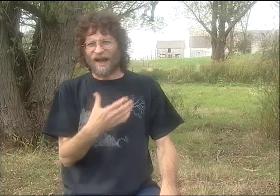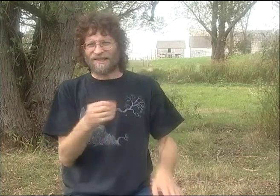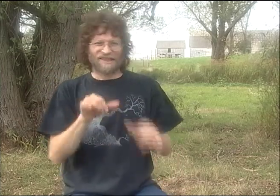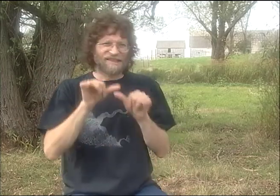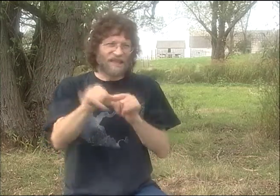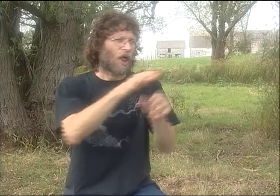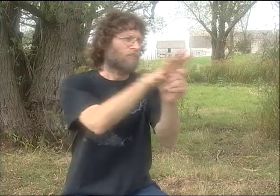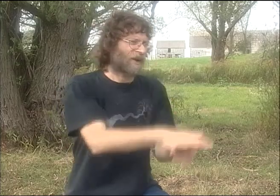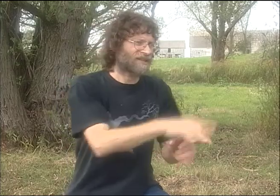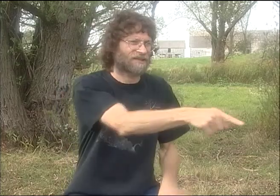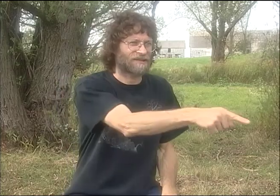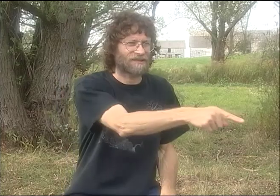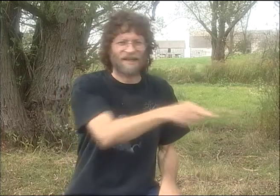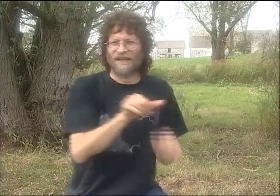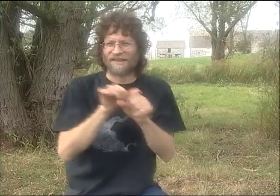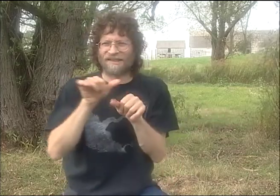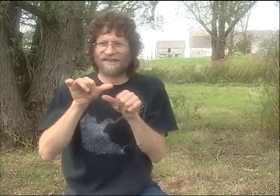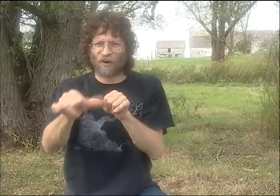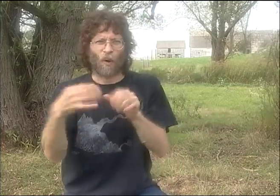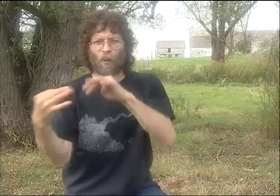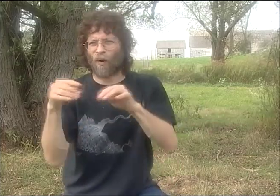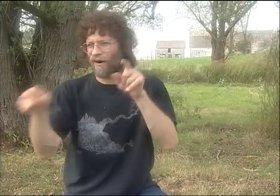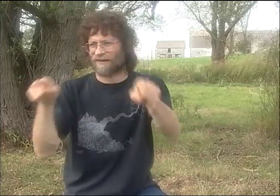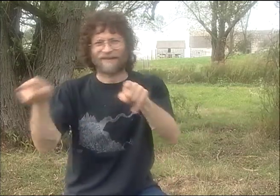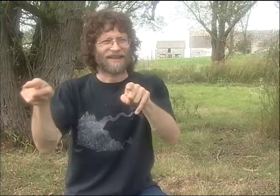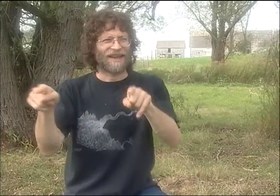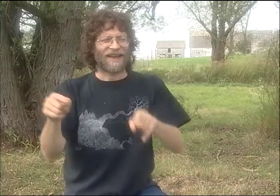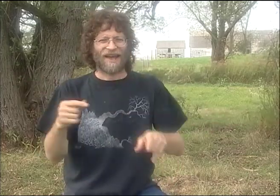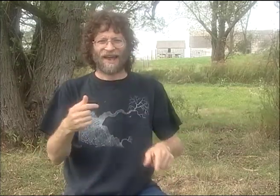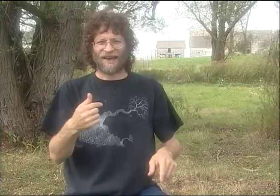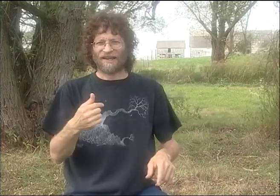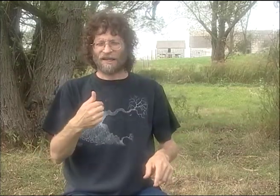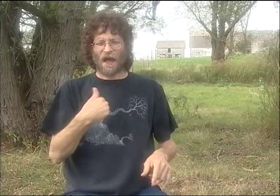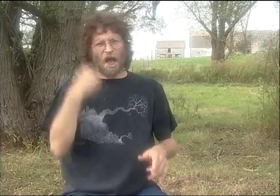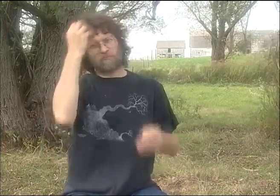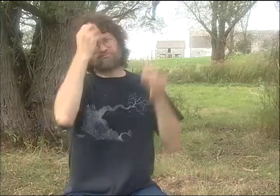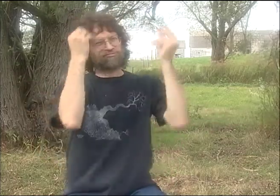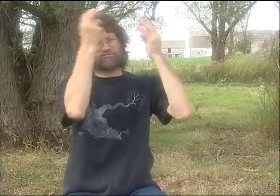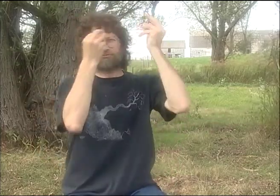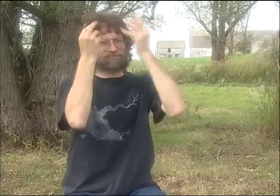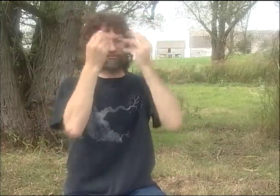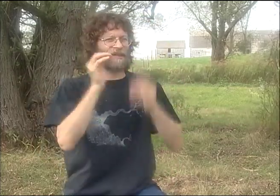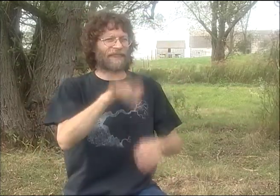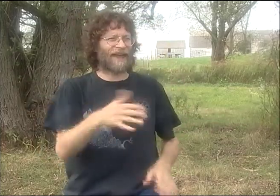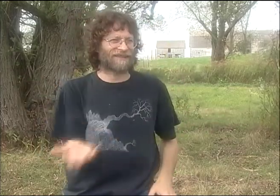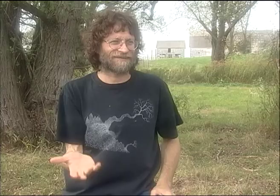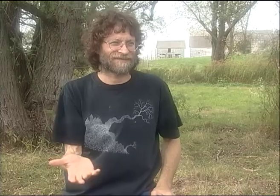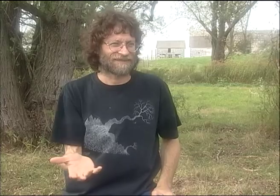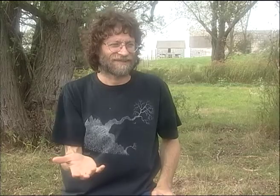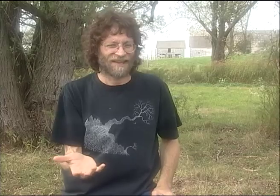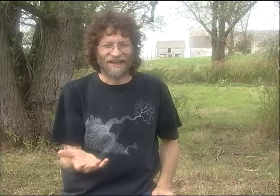AND THEN ATTAIN THEIR ADULTHOOD IN COUNTRIES THAT ARE STILL AT WAR THE WHOLE TIME THAT THEY GROW UP.